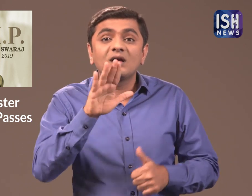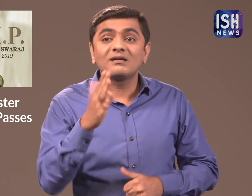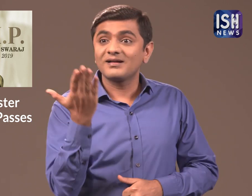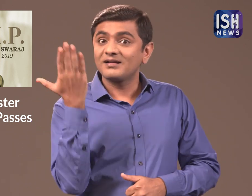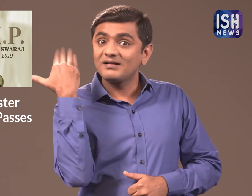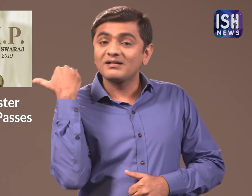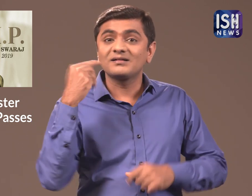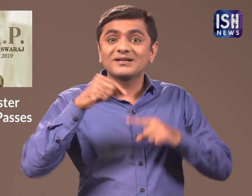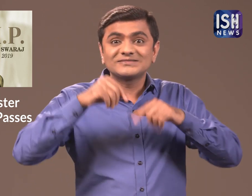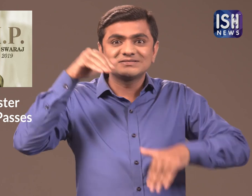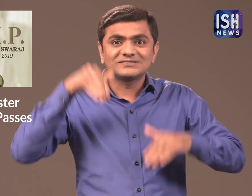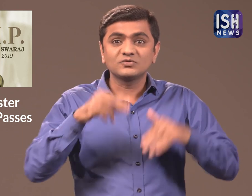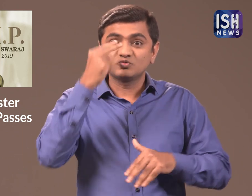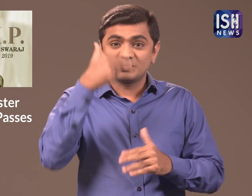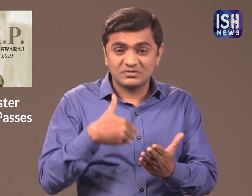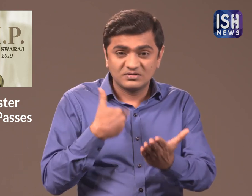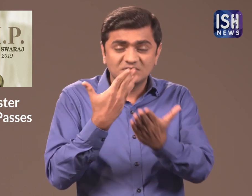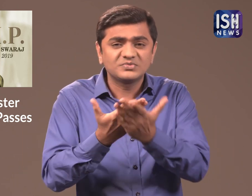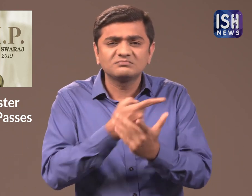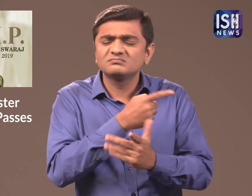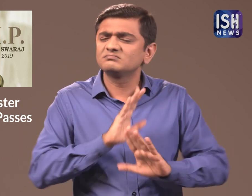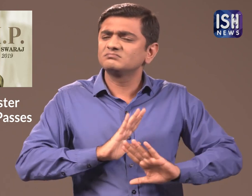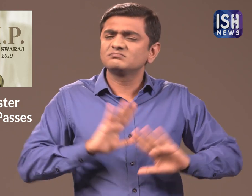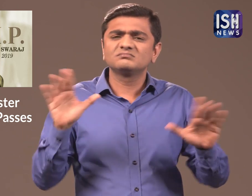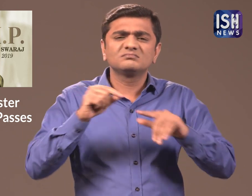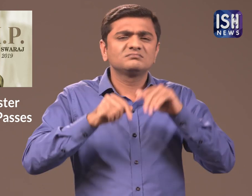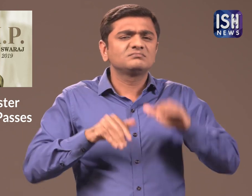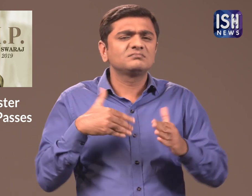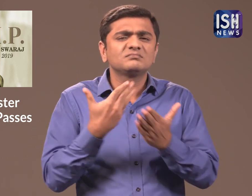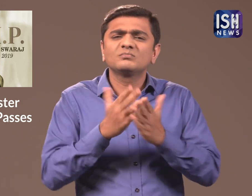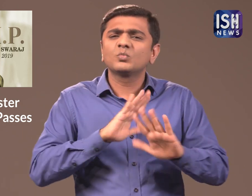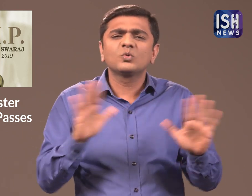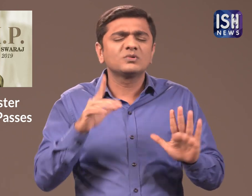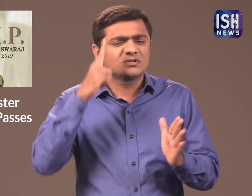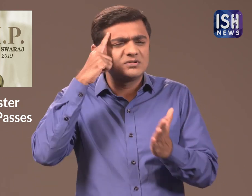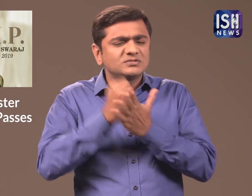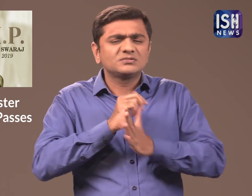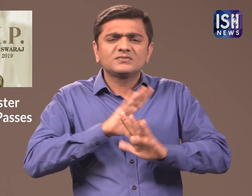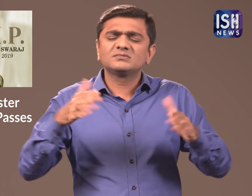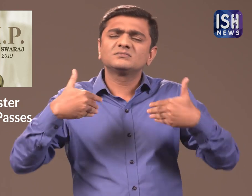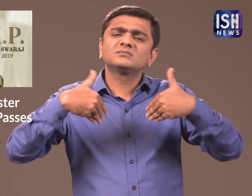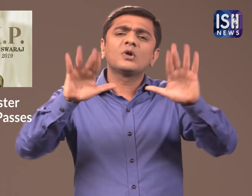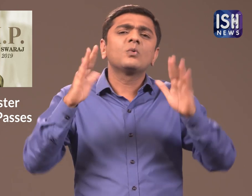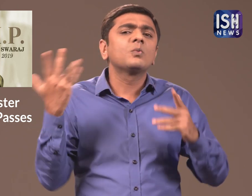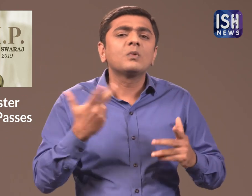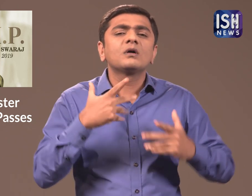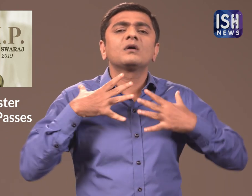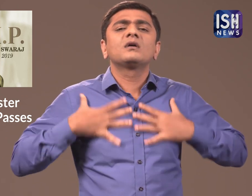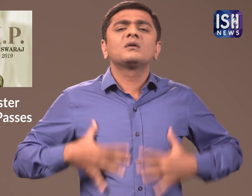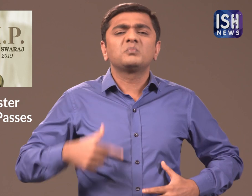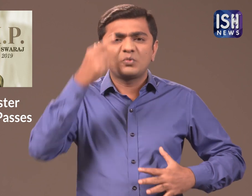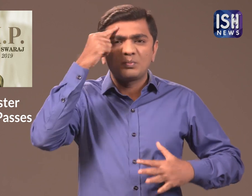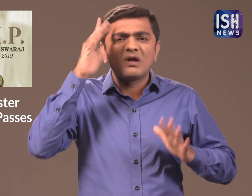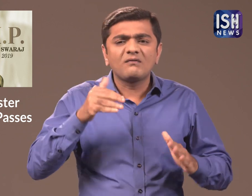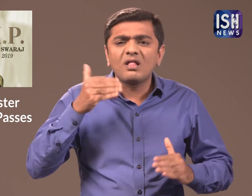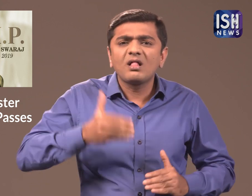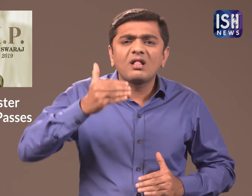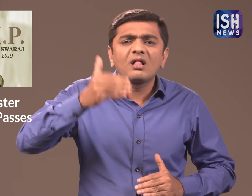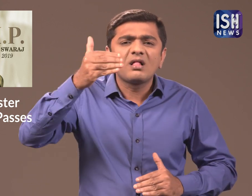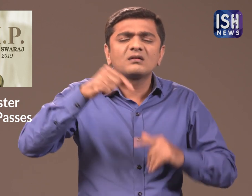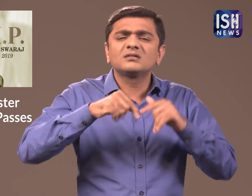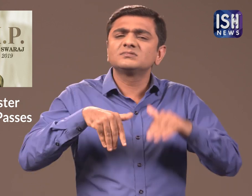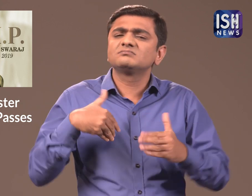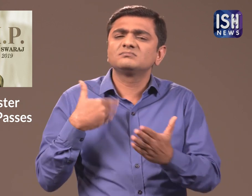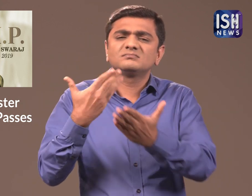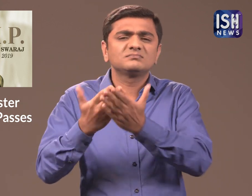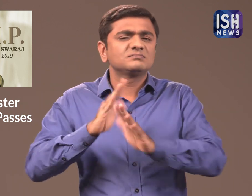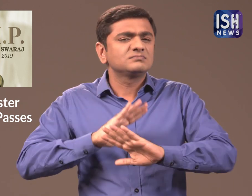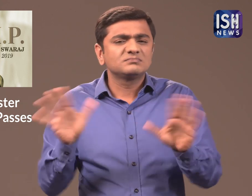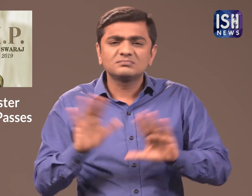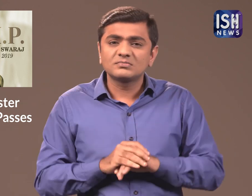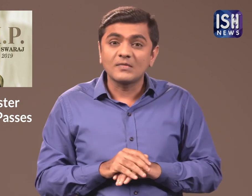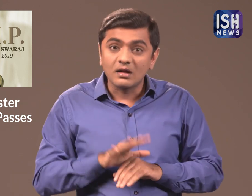Sushma even decided not to take part in the elections due to health reasons.